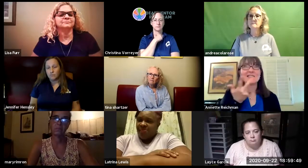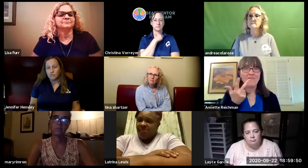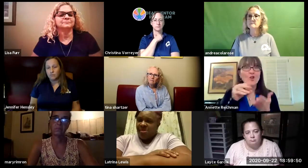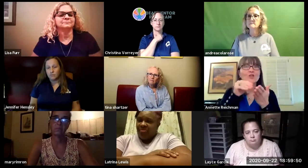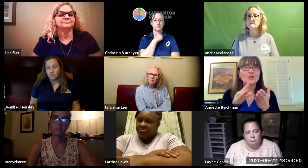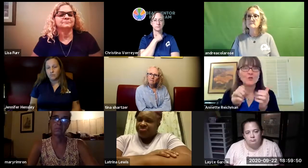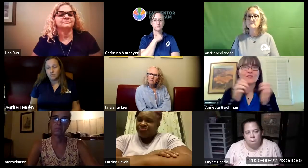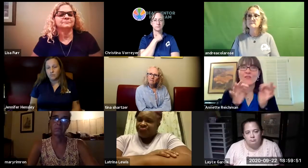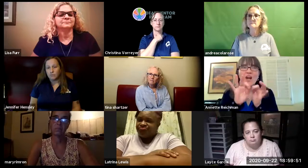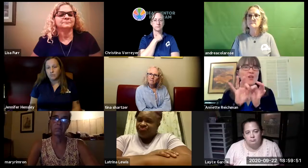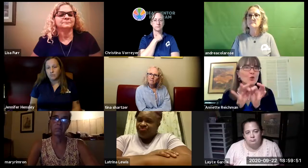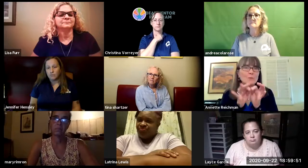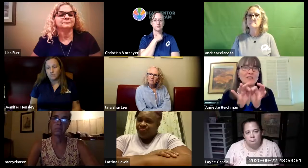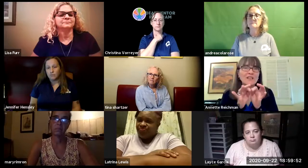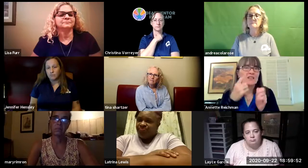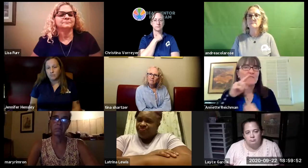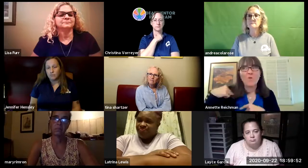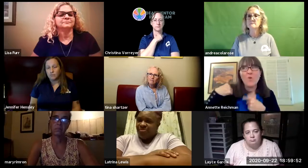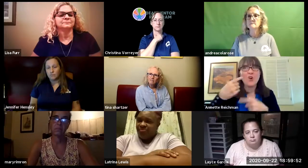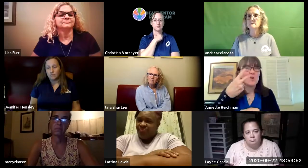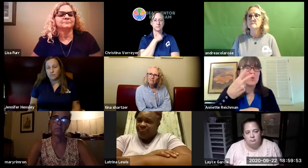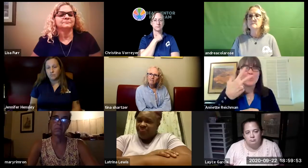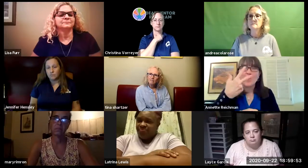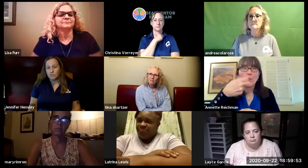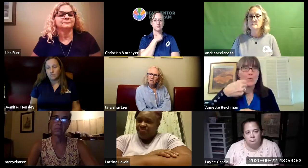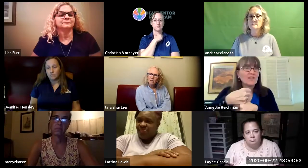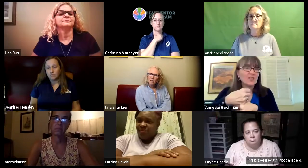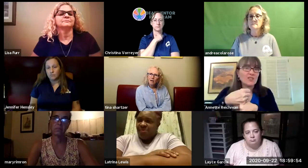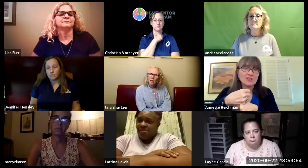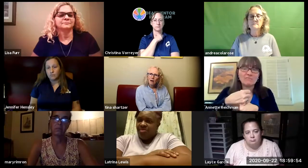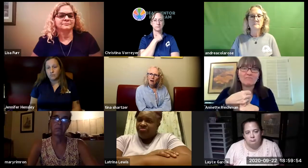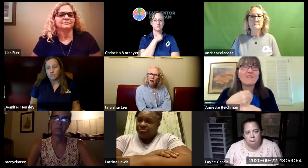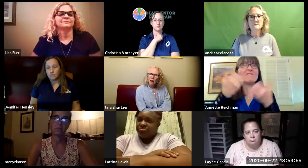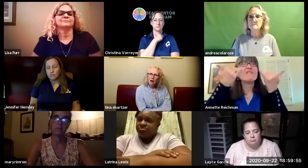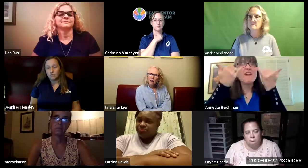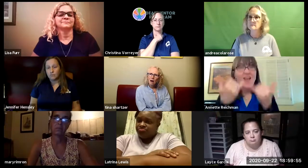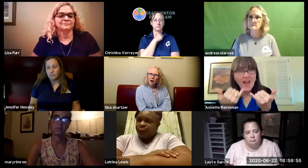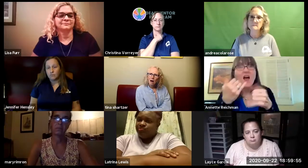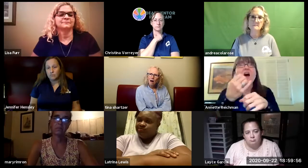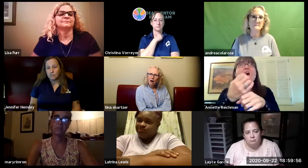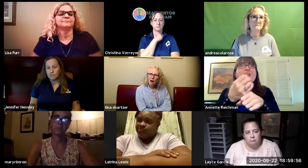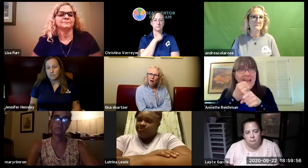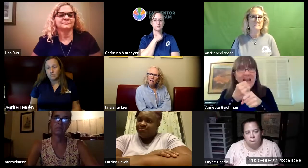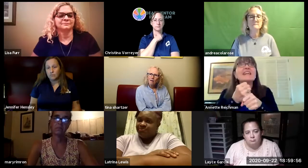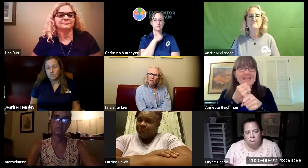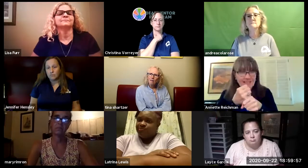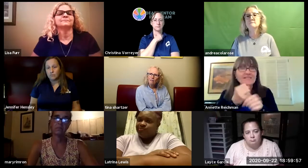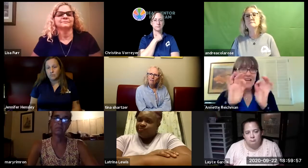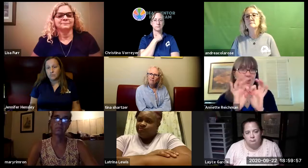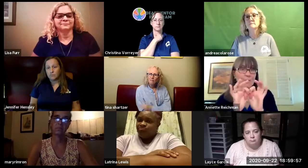in northern arizona we have several students who have been going on without interpreting